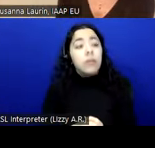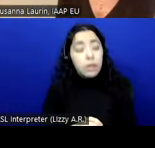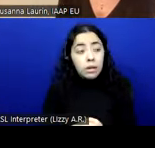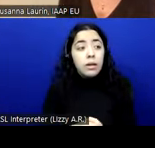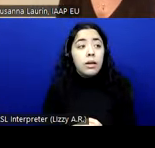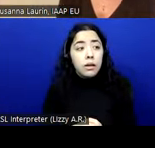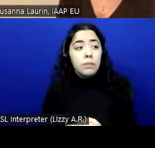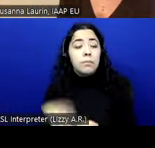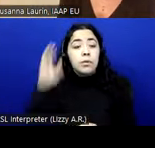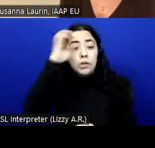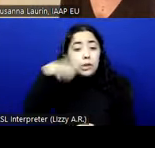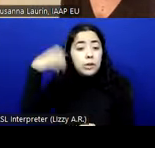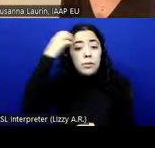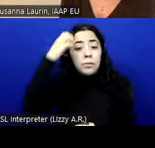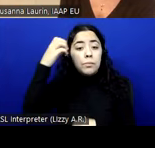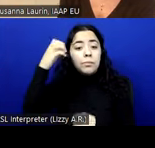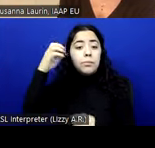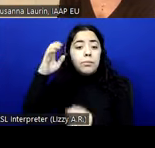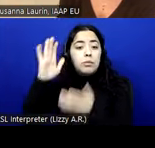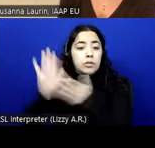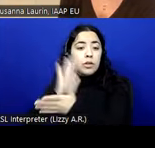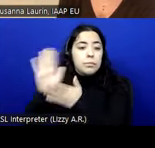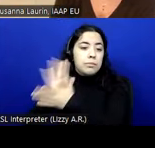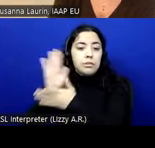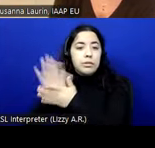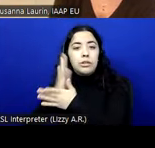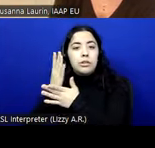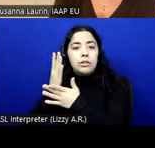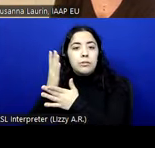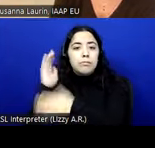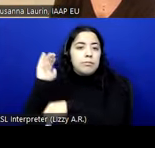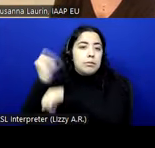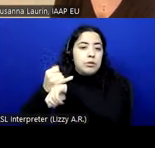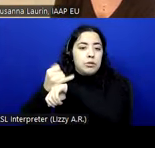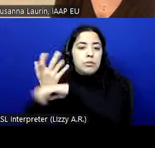telecommunication standards institute has created a lab implementation for the EN,